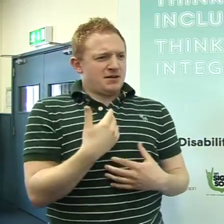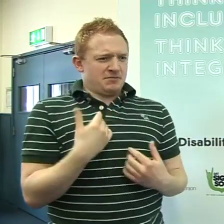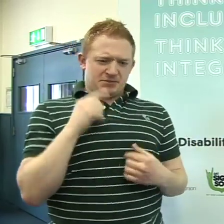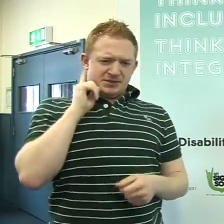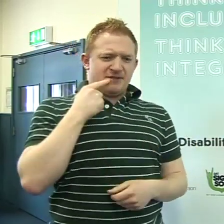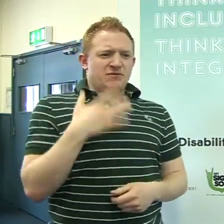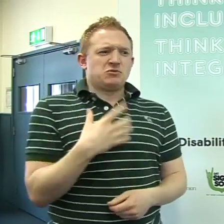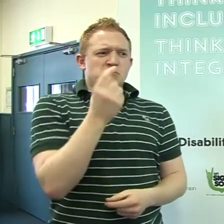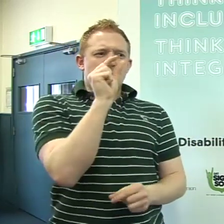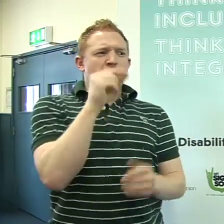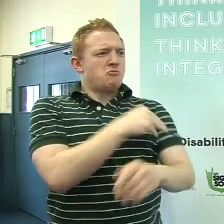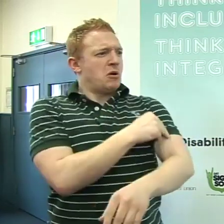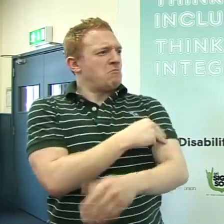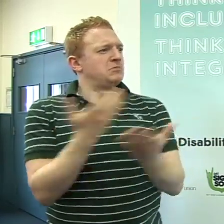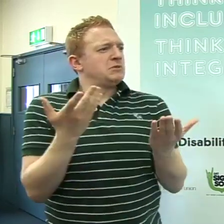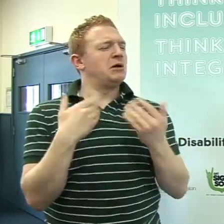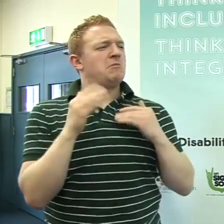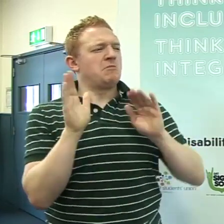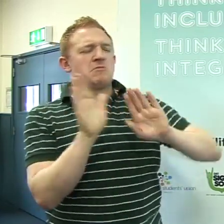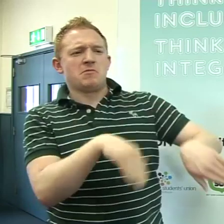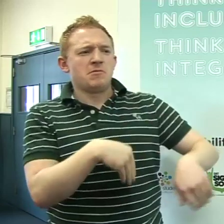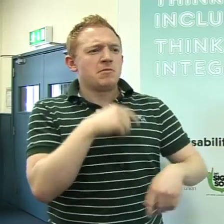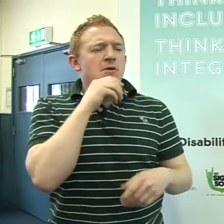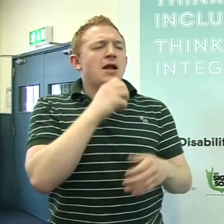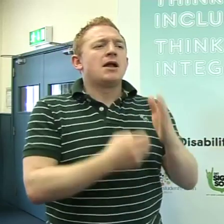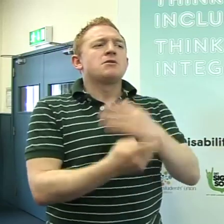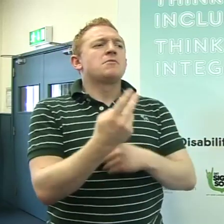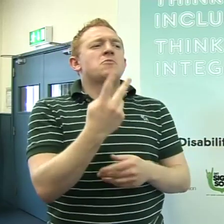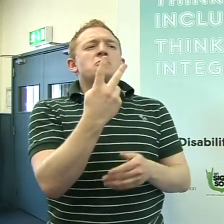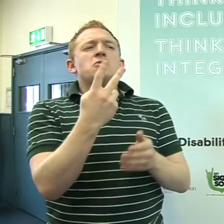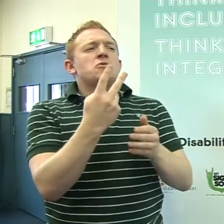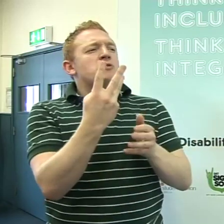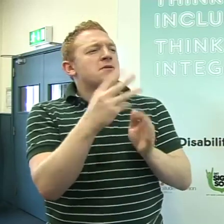I didn’t identify myself as a disabled person, I just felt like, you know I was just deaf.